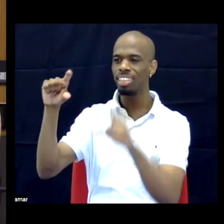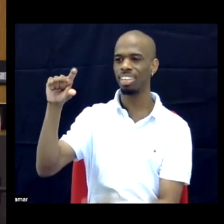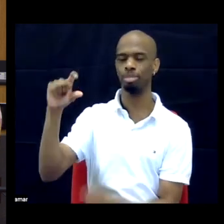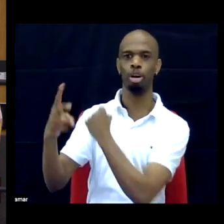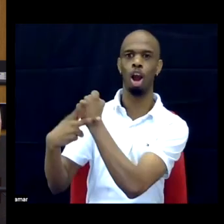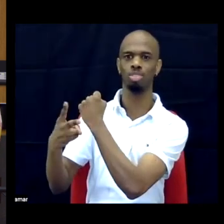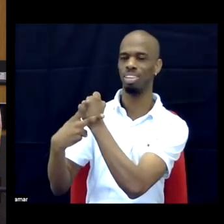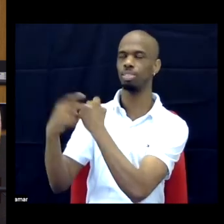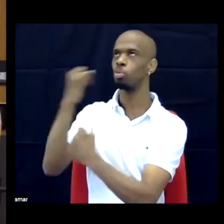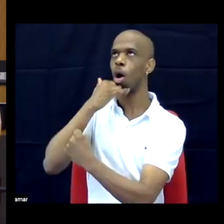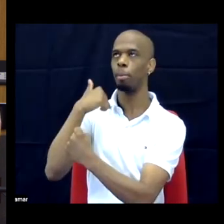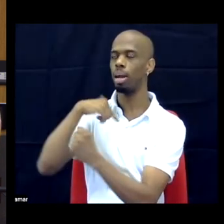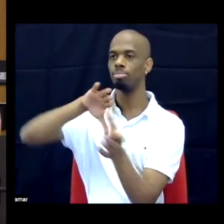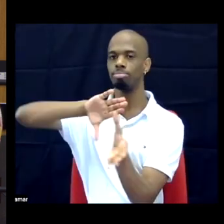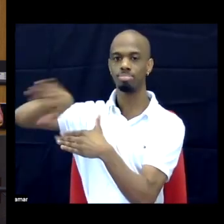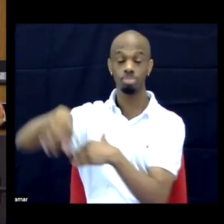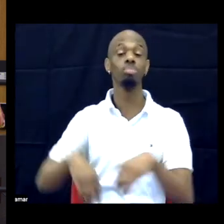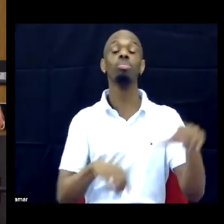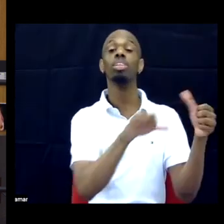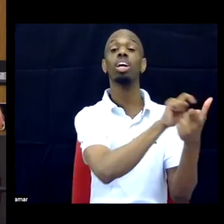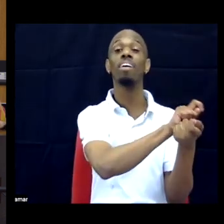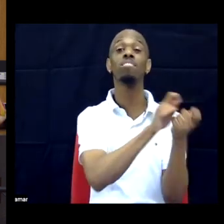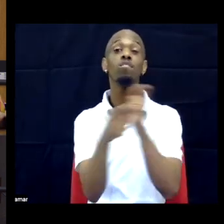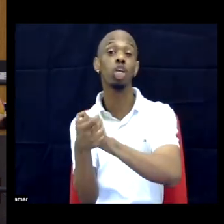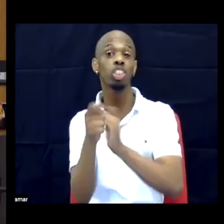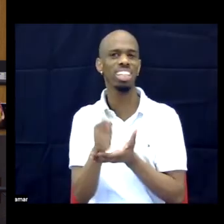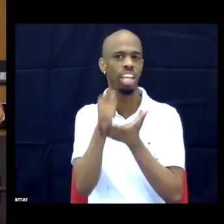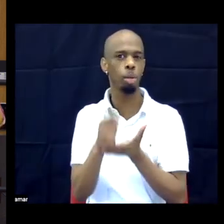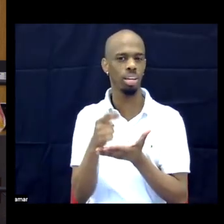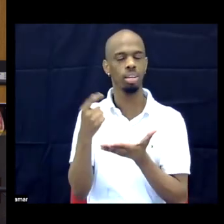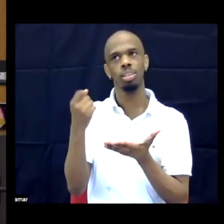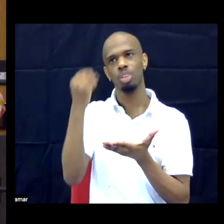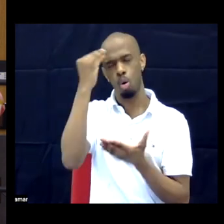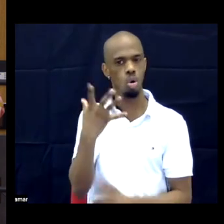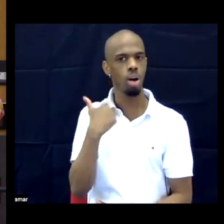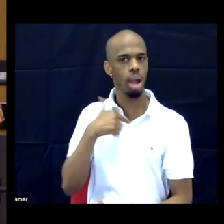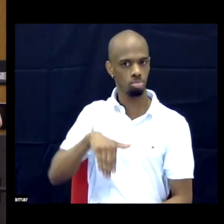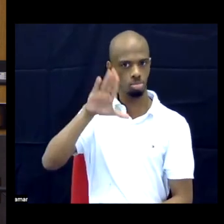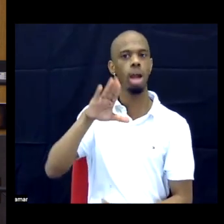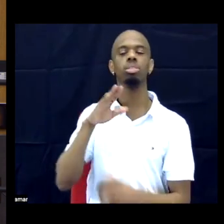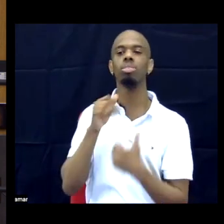I think it's so harmful. I was raised Catholic, we had, like, someone come as a converted gay and talk to my high